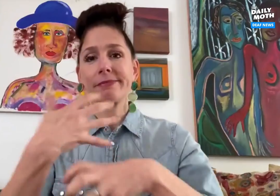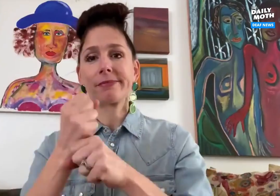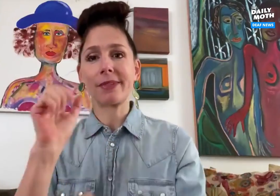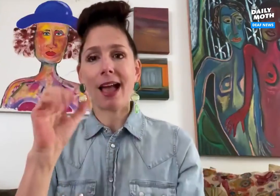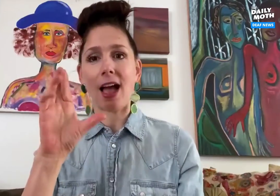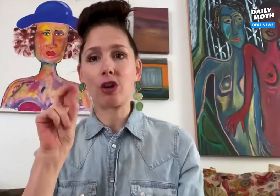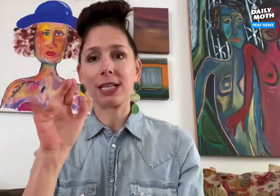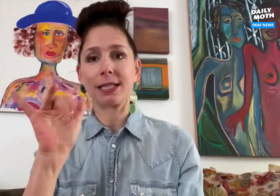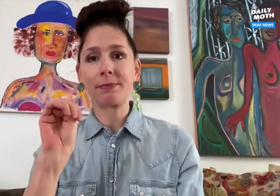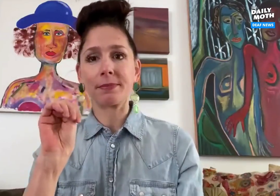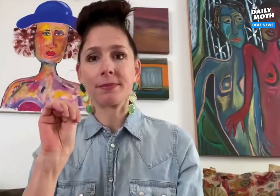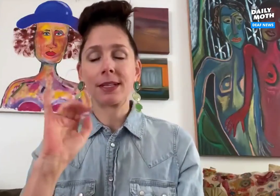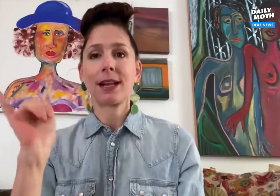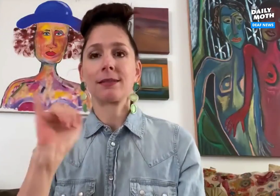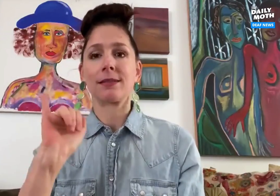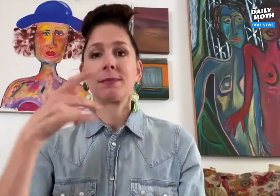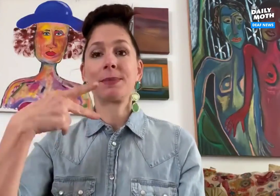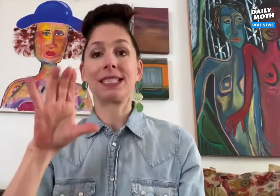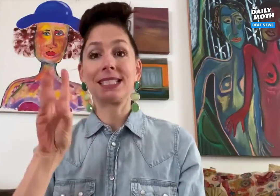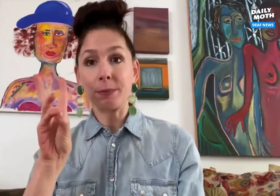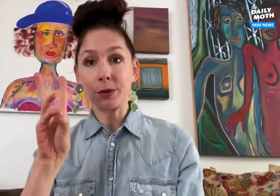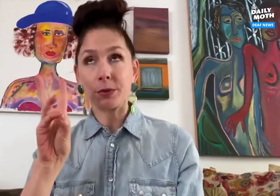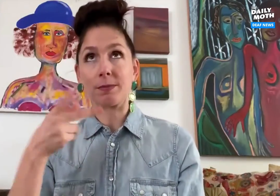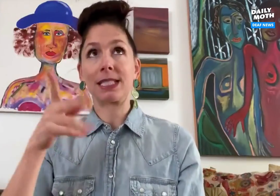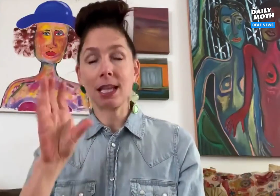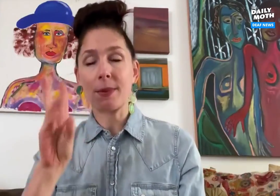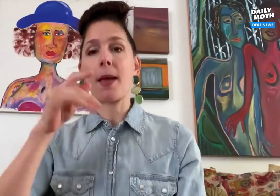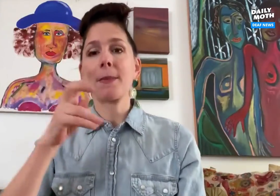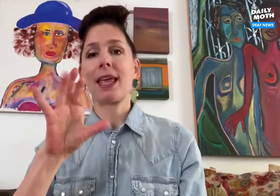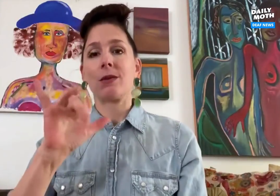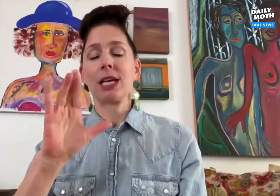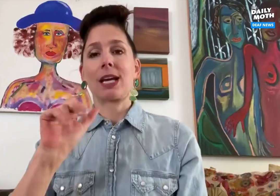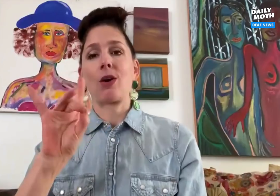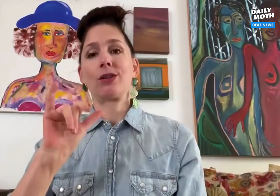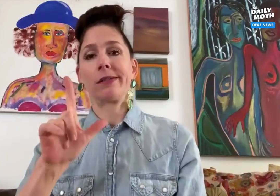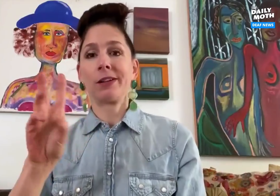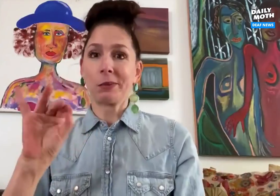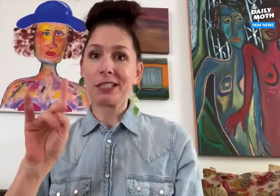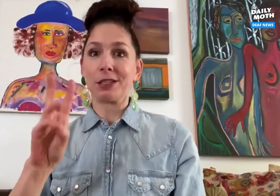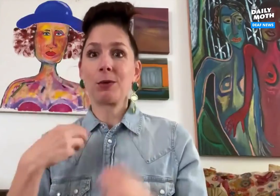I use acronyms like PCW for 'Pericardial Window'.